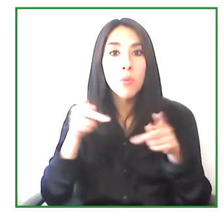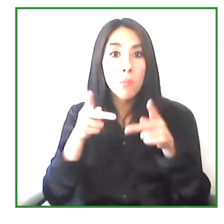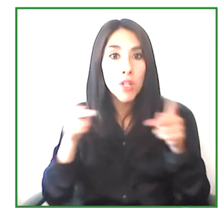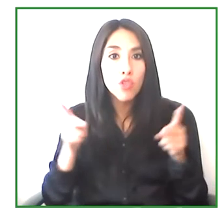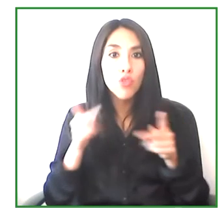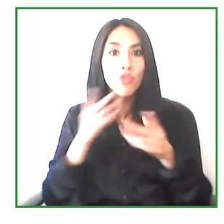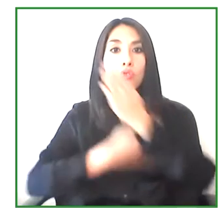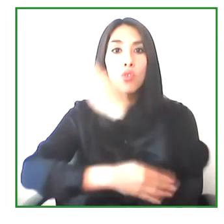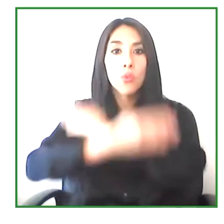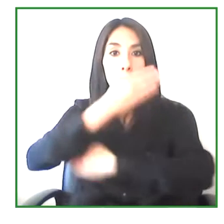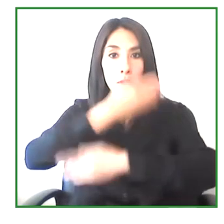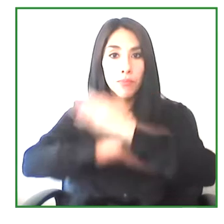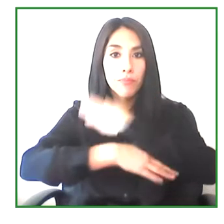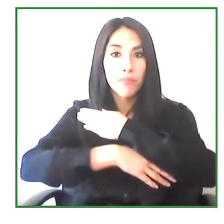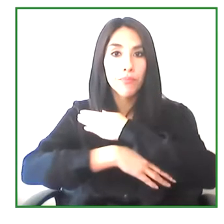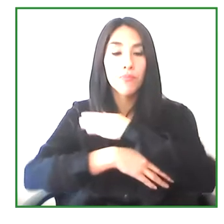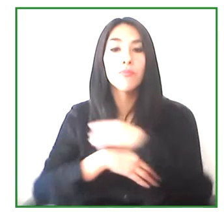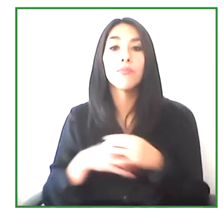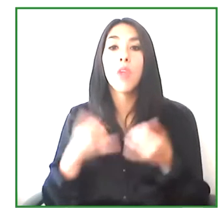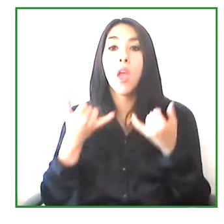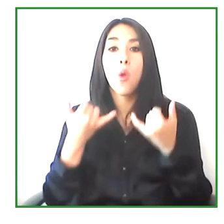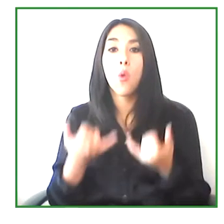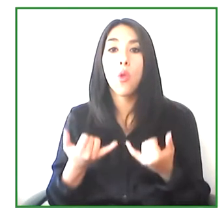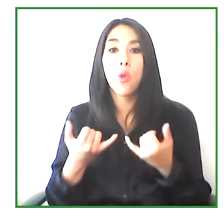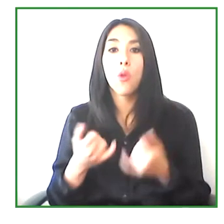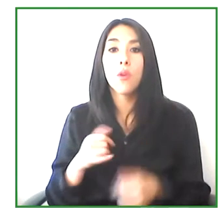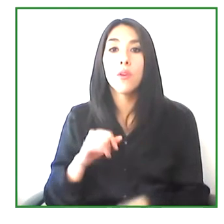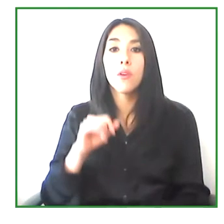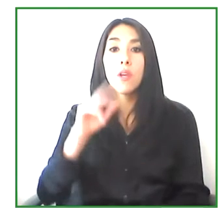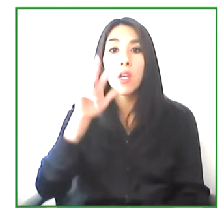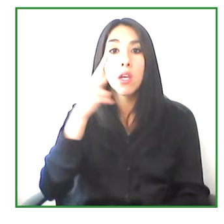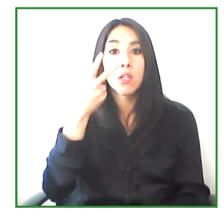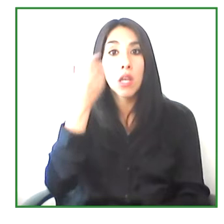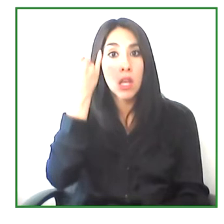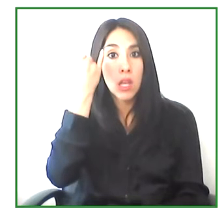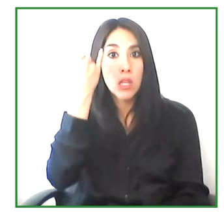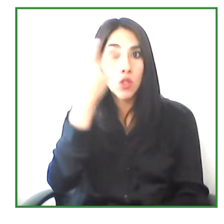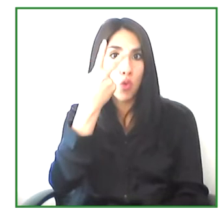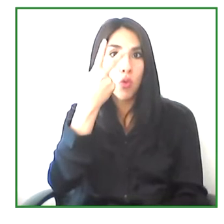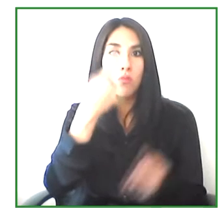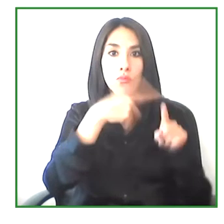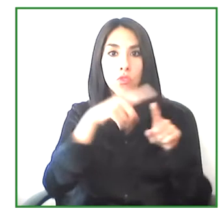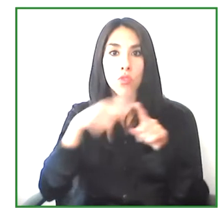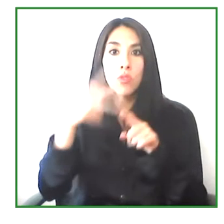Right now, the prize money, any initiatives ICT programs from 2021